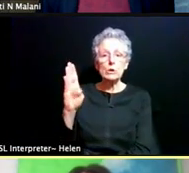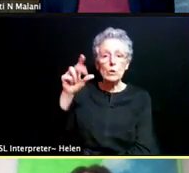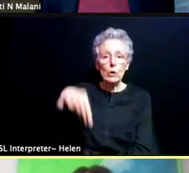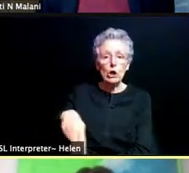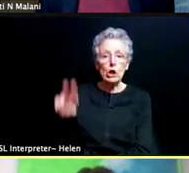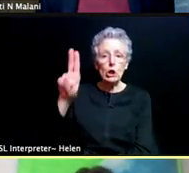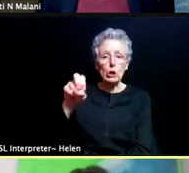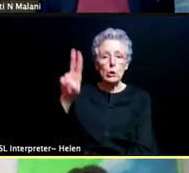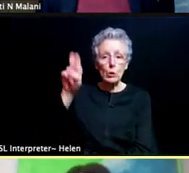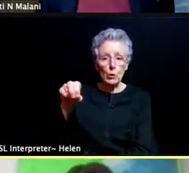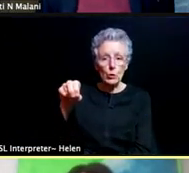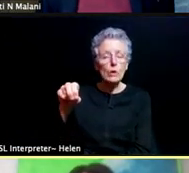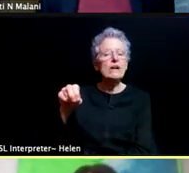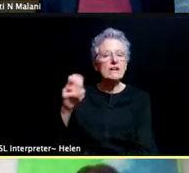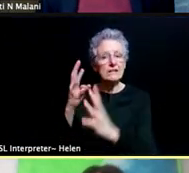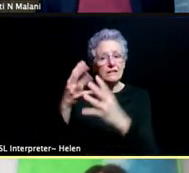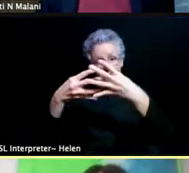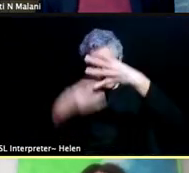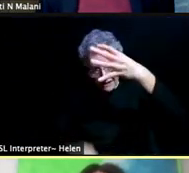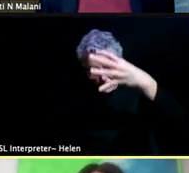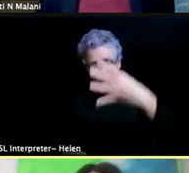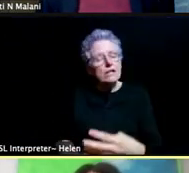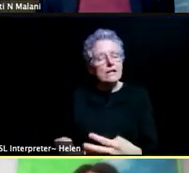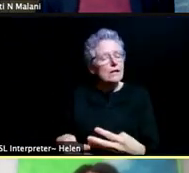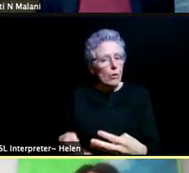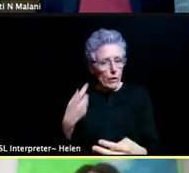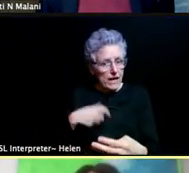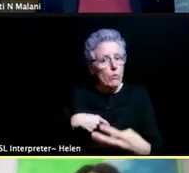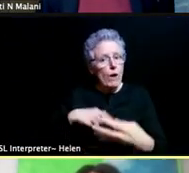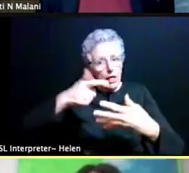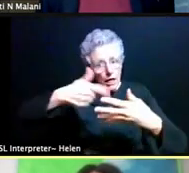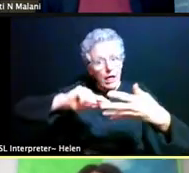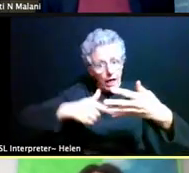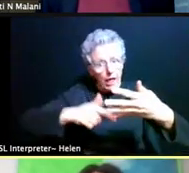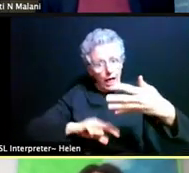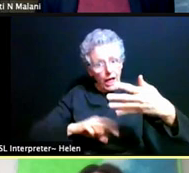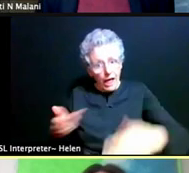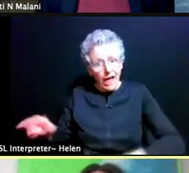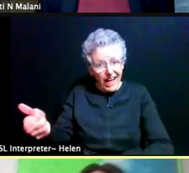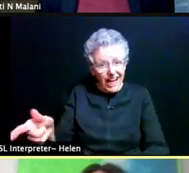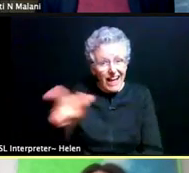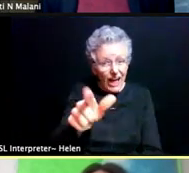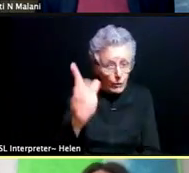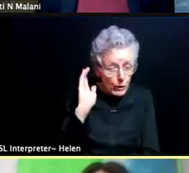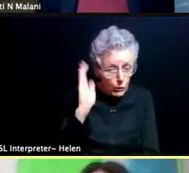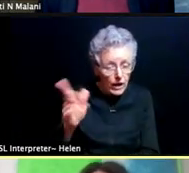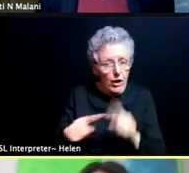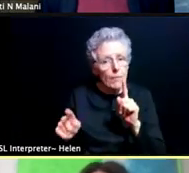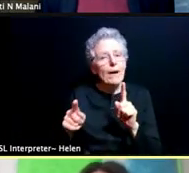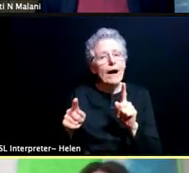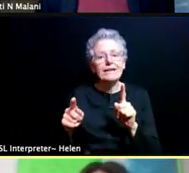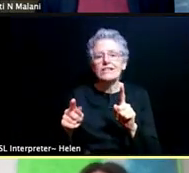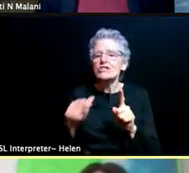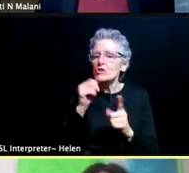but don't wait for us. I think the messaging right now is just to make sure that you're in other queues as well.